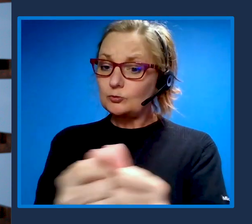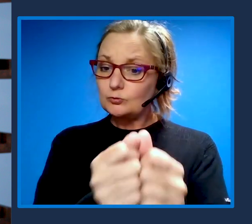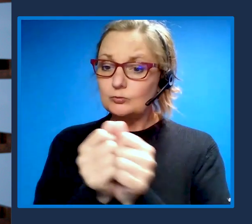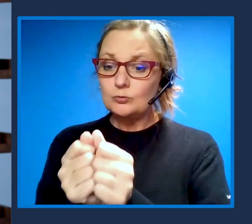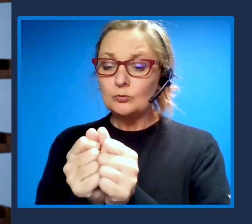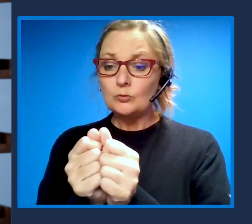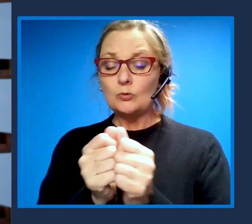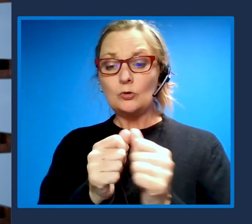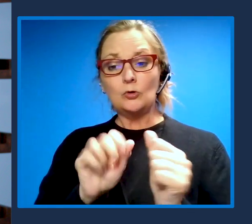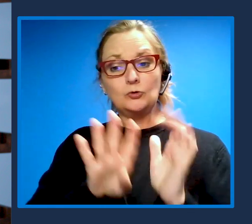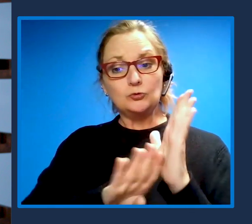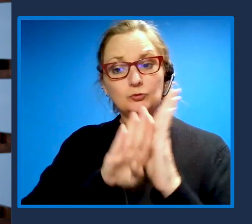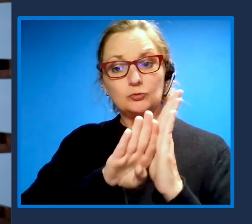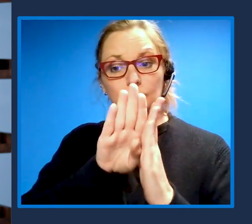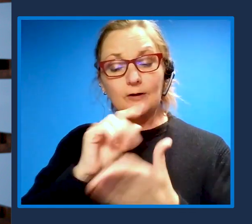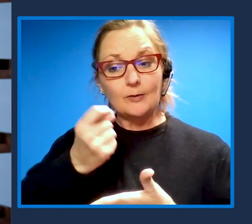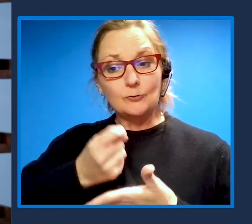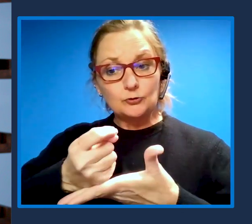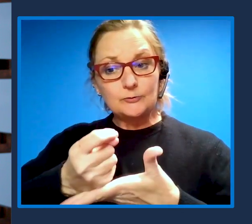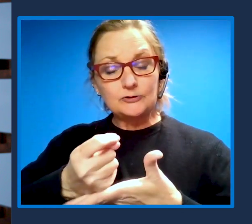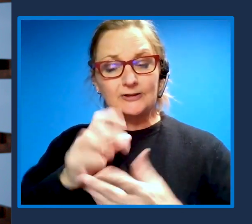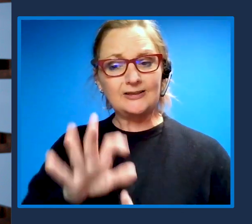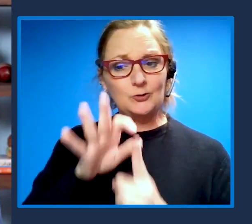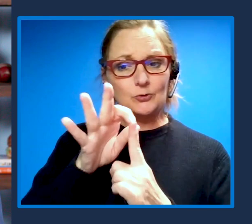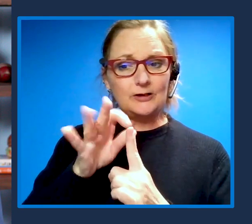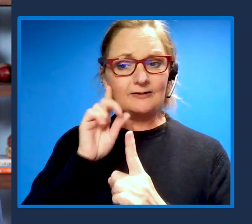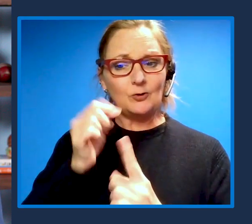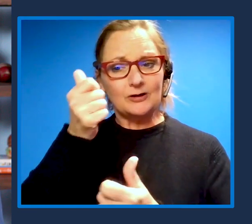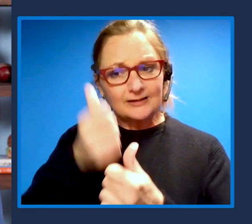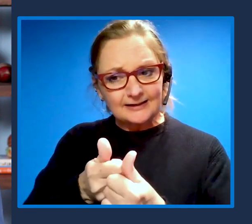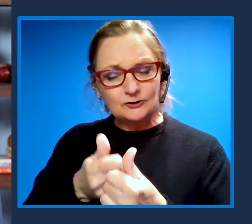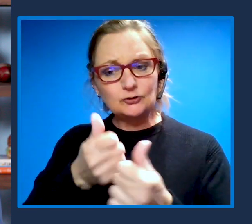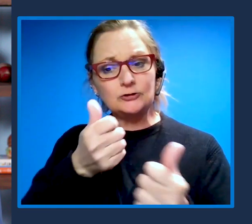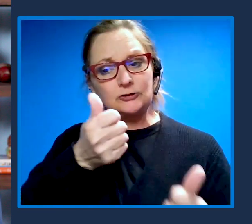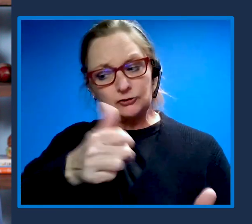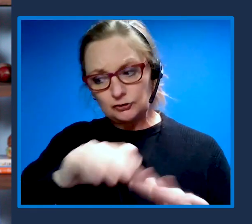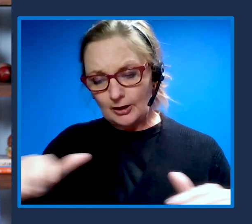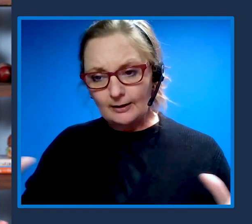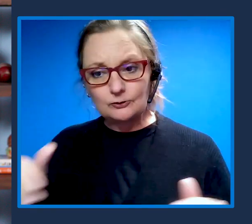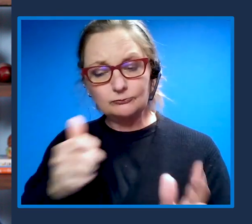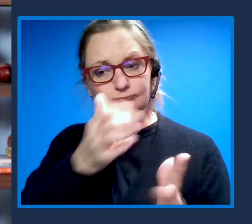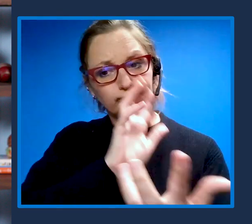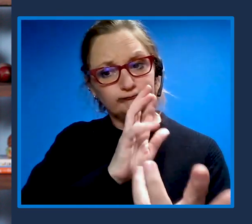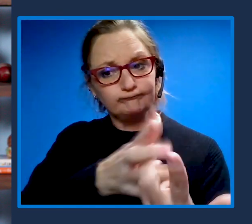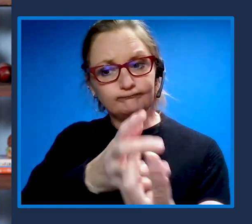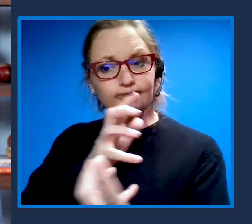the treatments unique to every child. And as you know this month is the